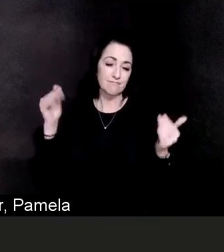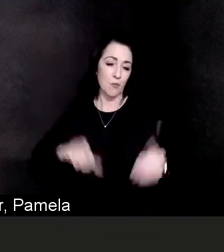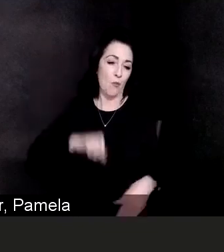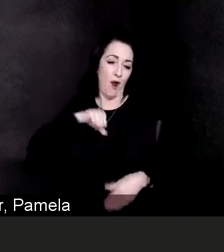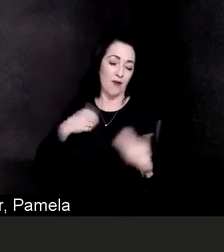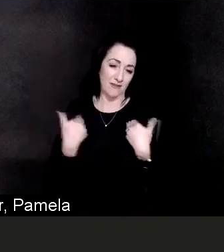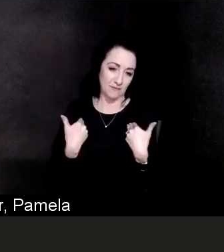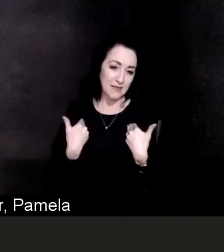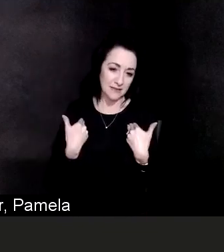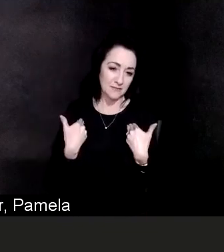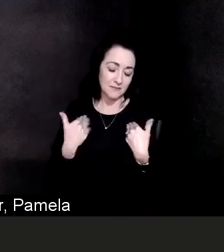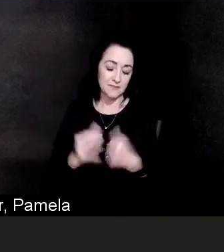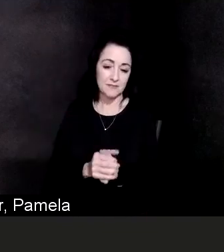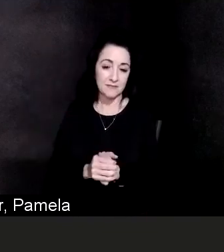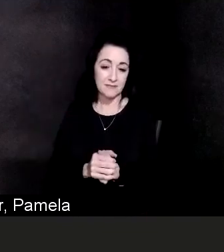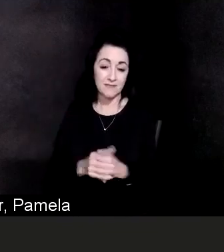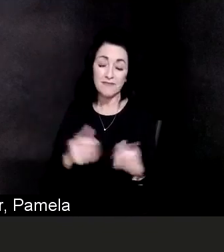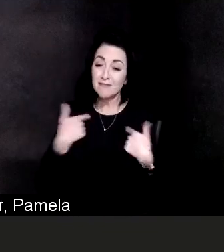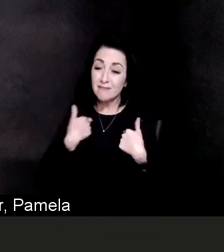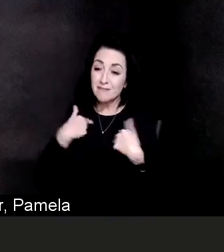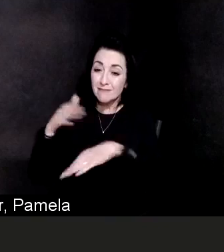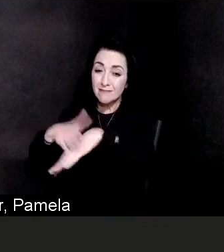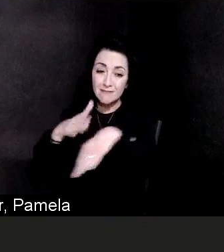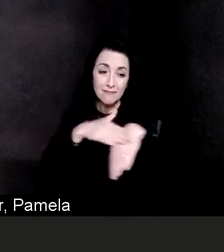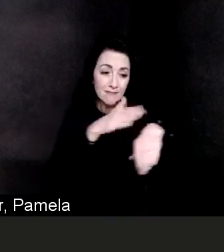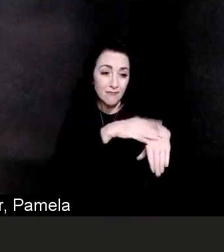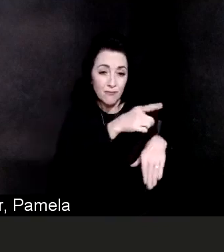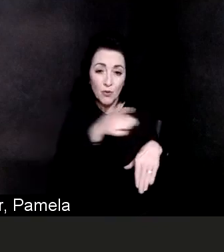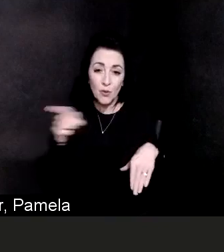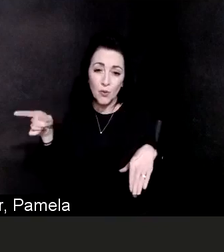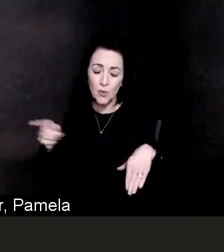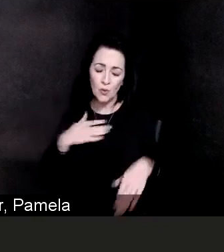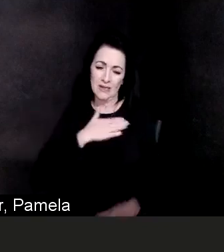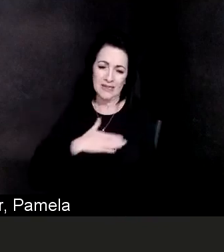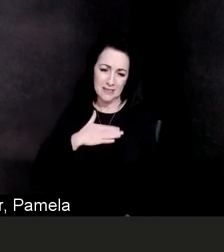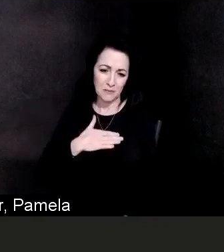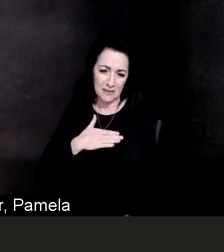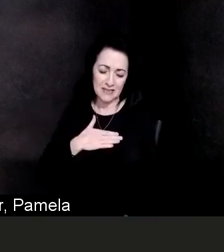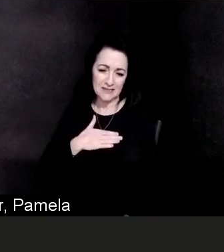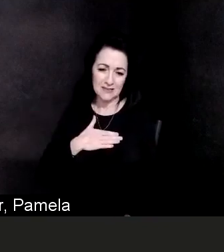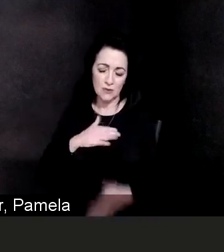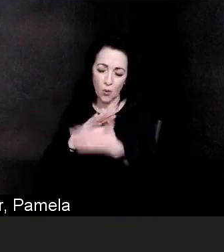watch our distance, wear a mask. It's so hard, I understand that.